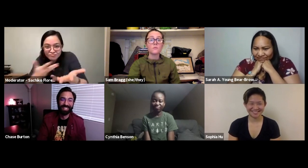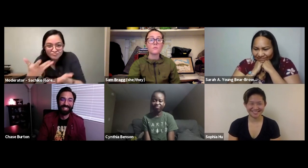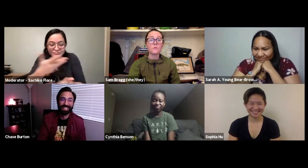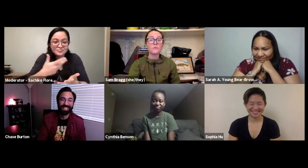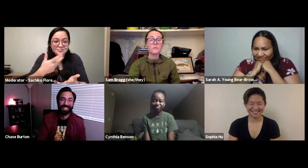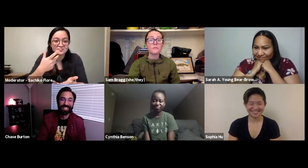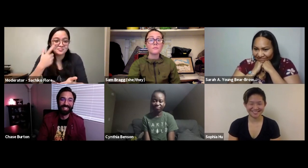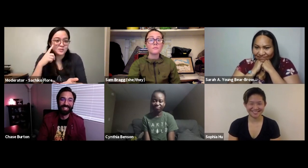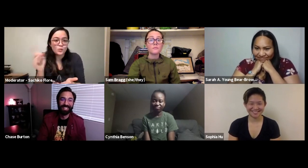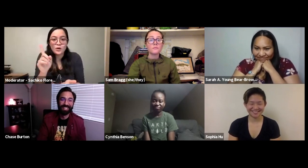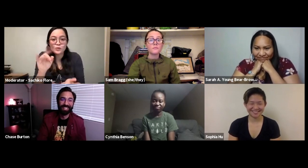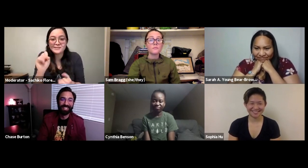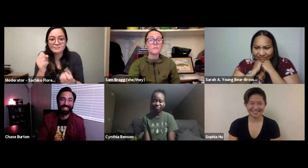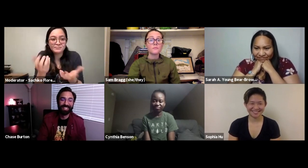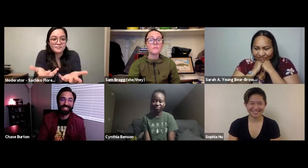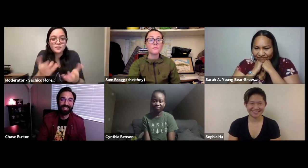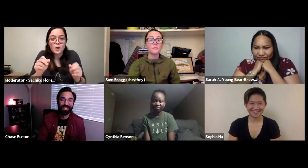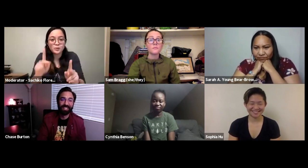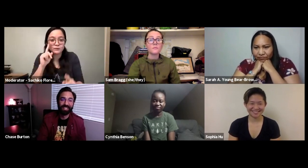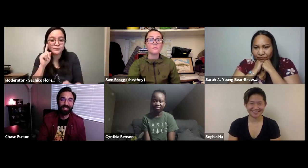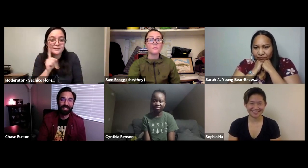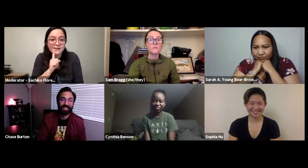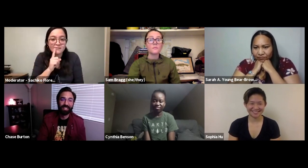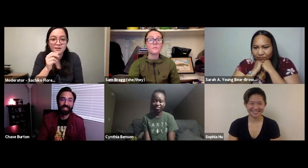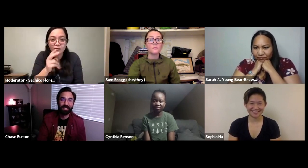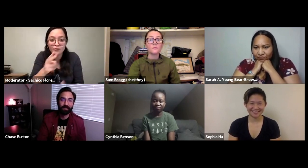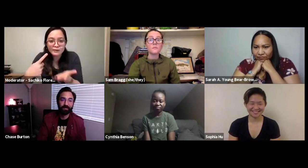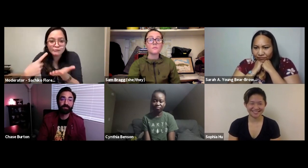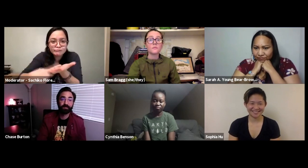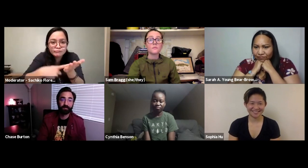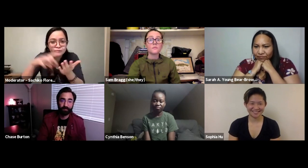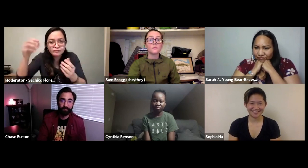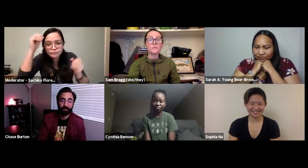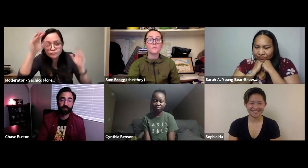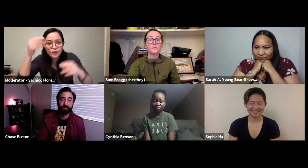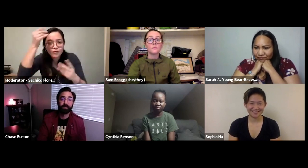is the point of the panel is to really discuss about this because this is an opportunity